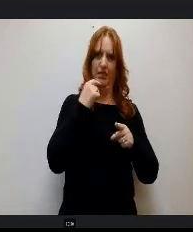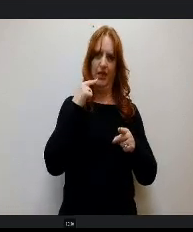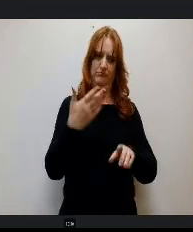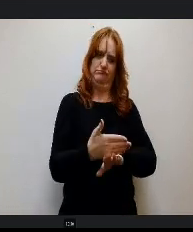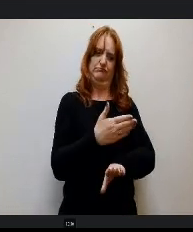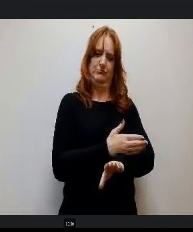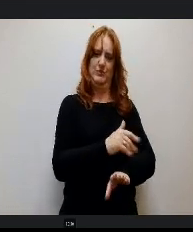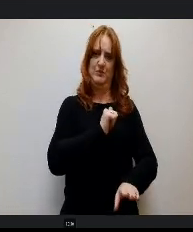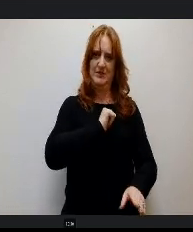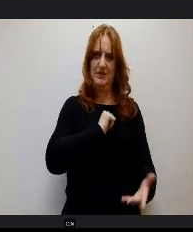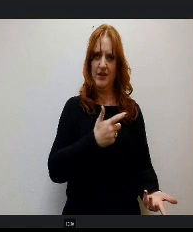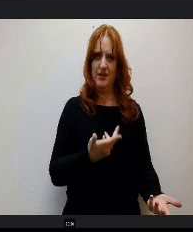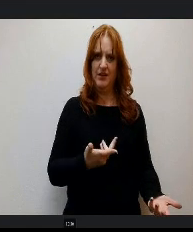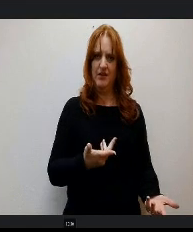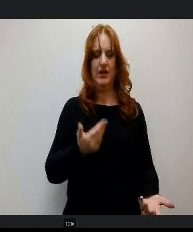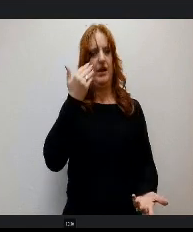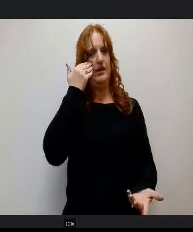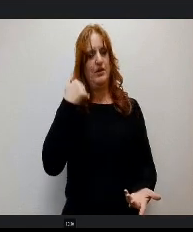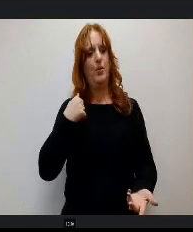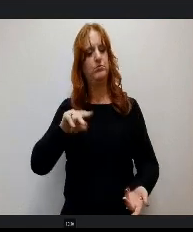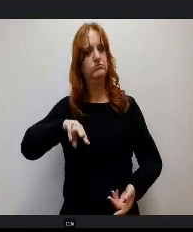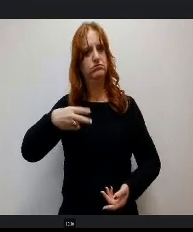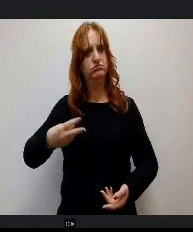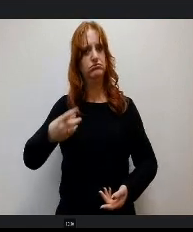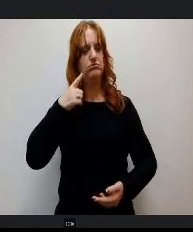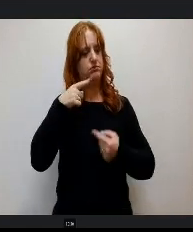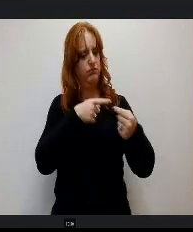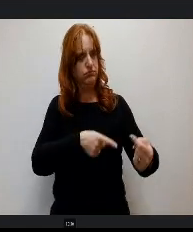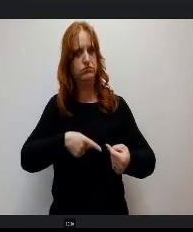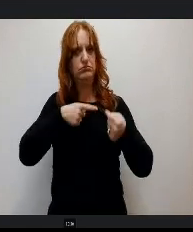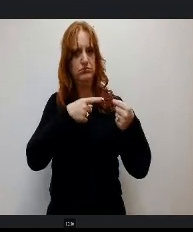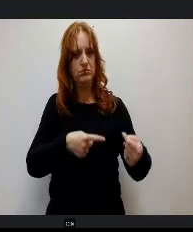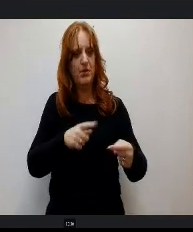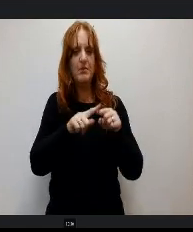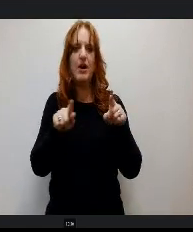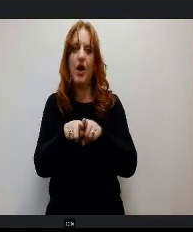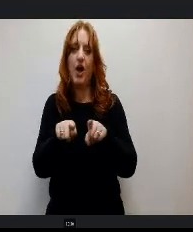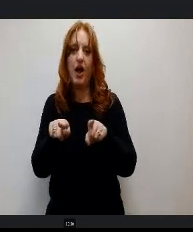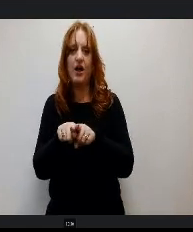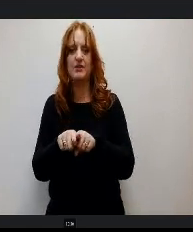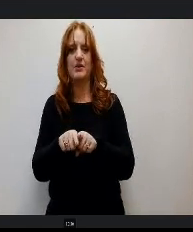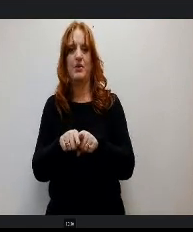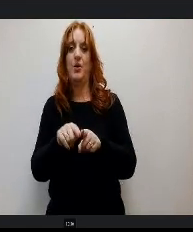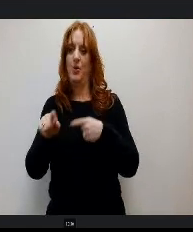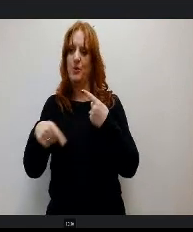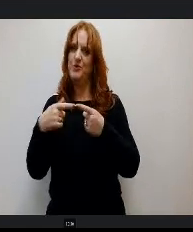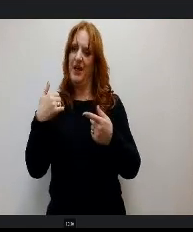I know how hard being dyslexic is, but I also know how incredible it is when you get help and are able to